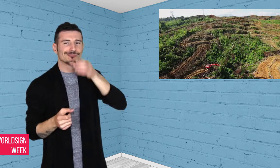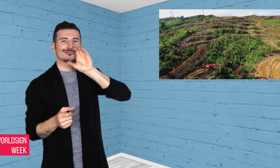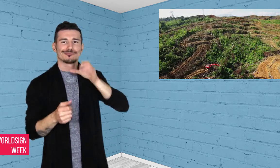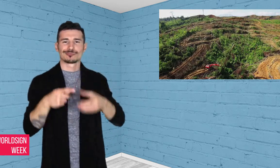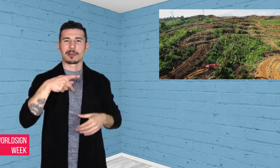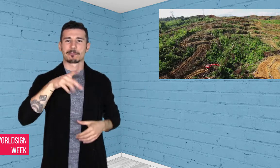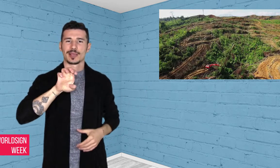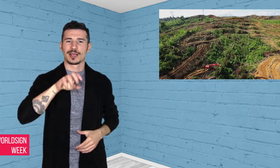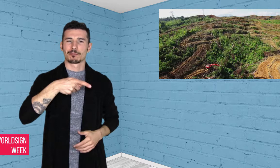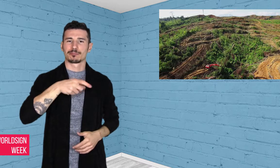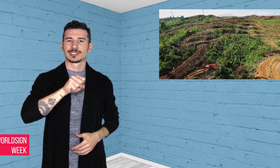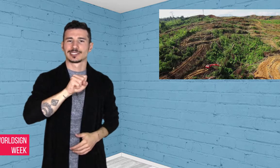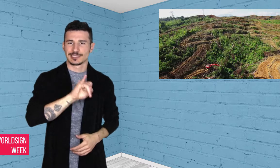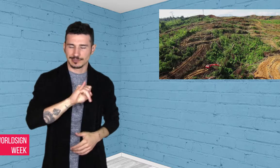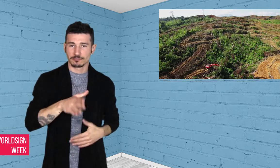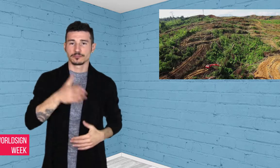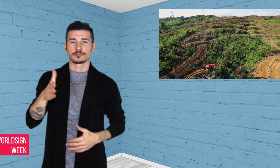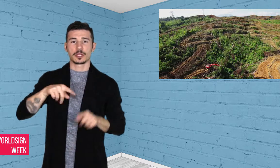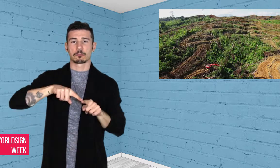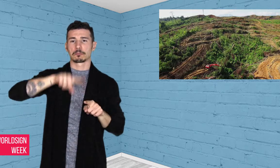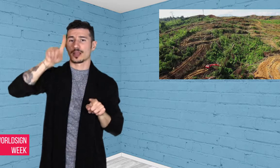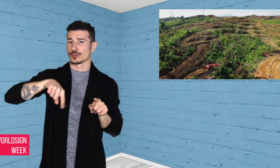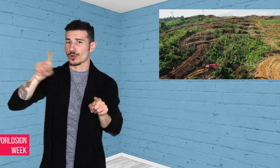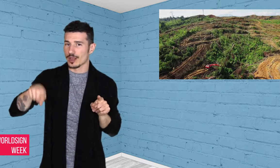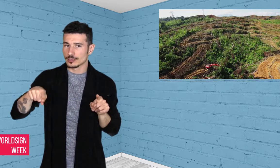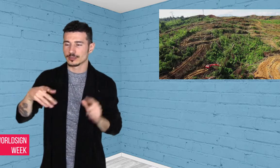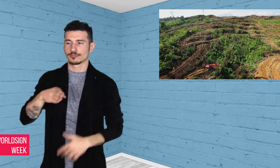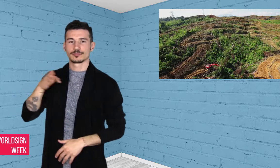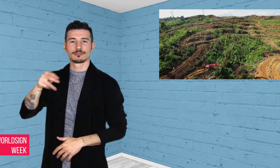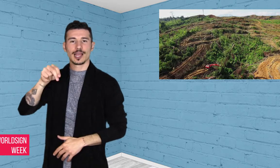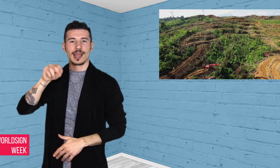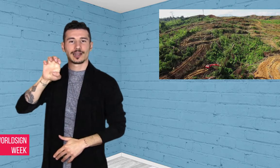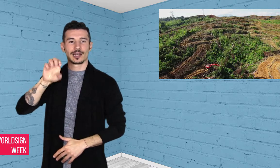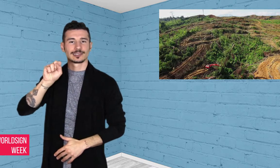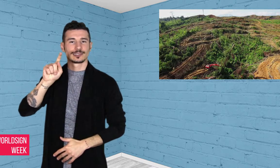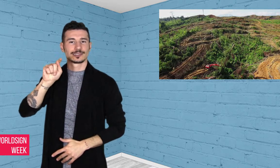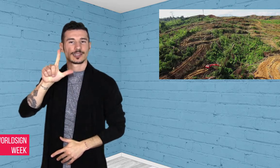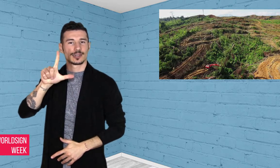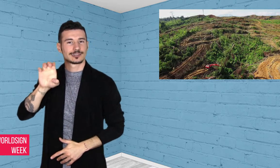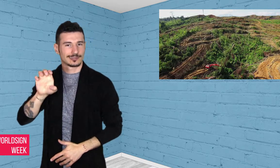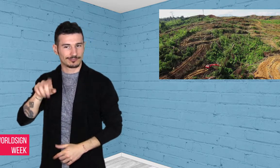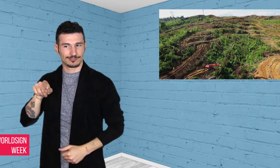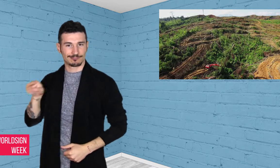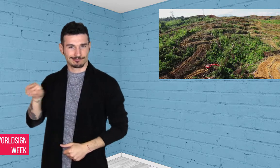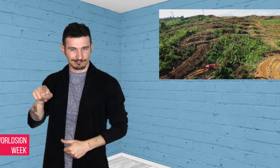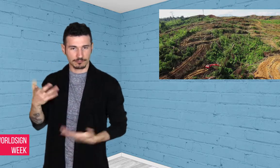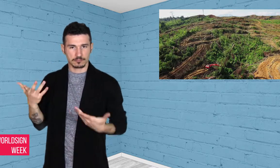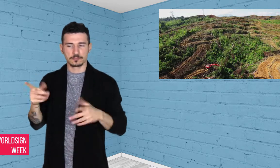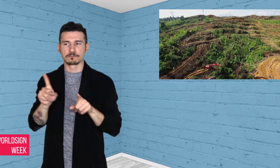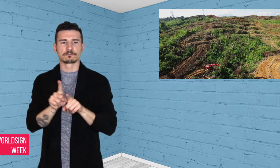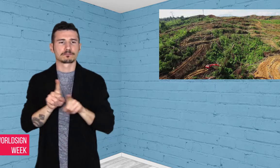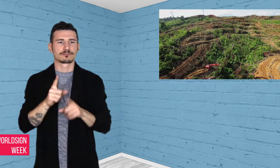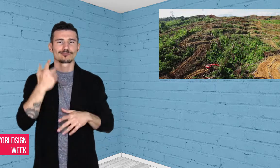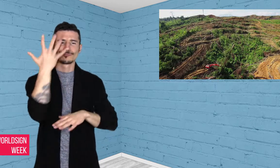Pepsi, McDonald’s and Nestle has been implicated in criminal destruction of